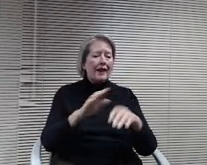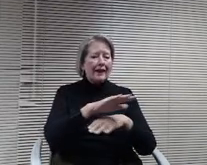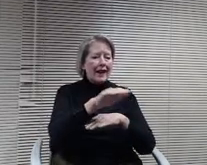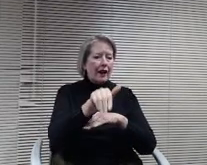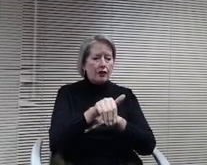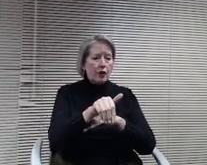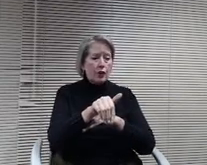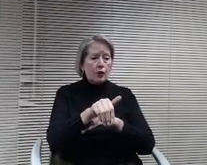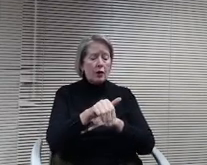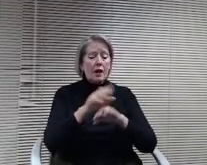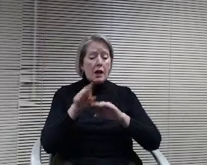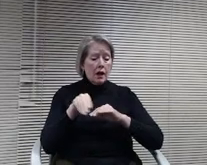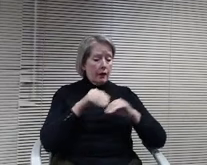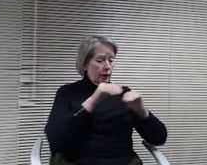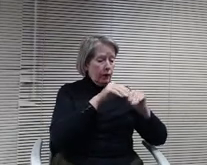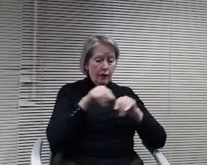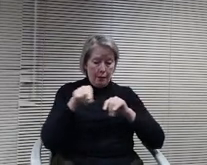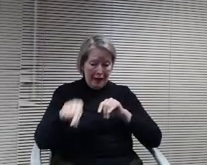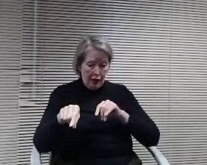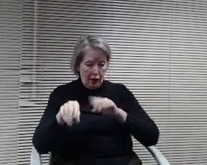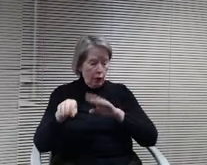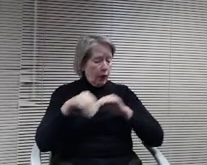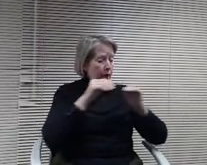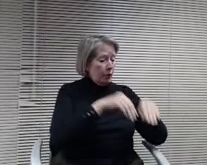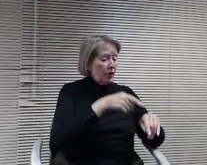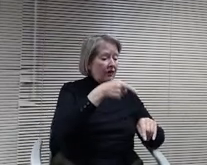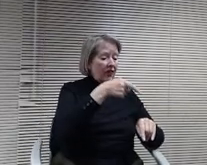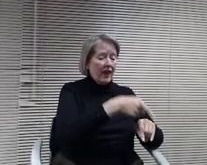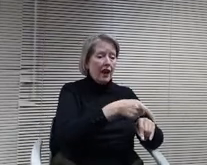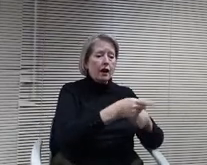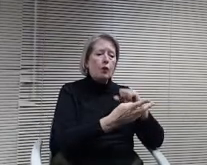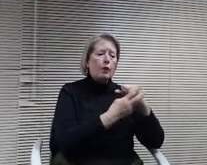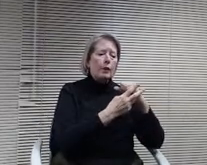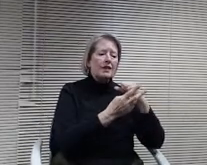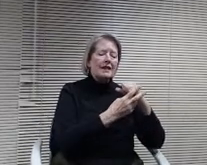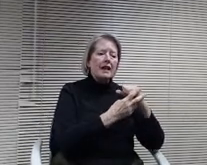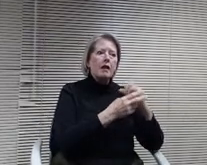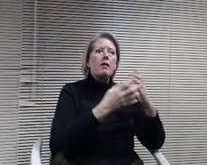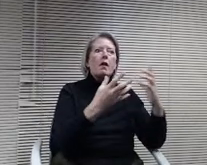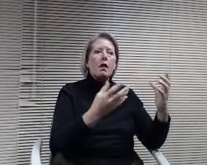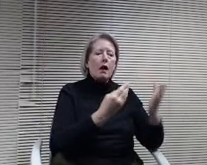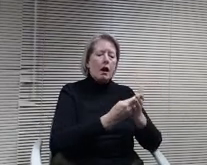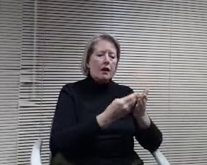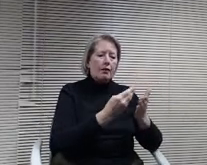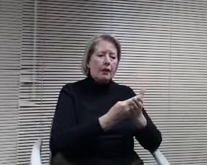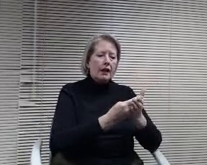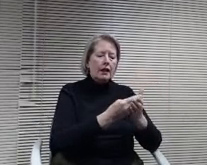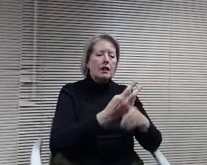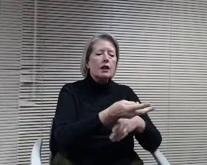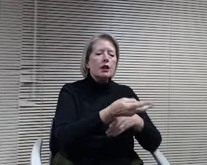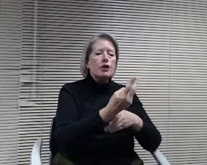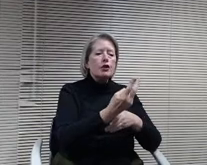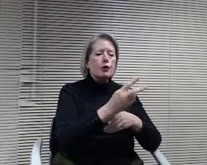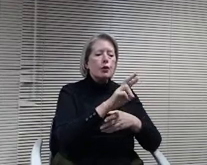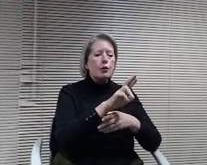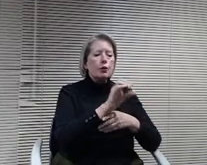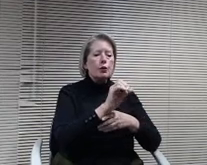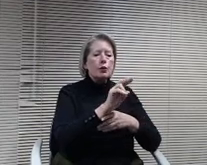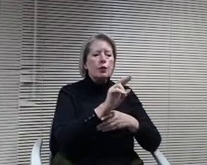facility, we will save a significant amount dollars because we'll be down to two routes in the morning using one Tier 1 by 1.